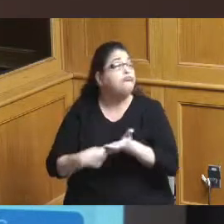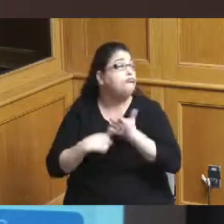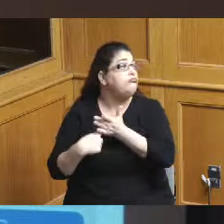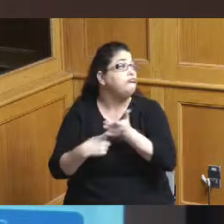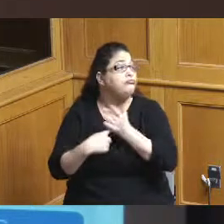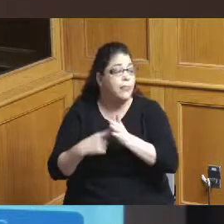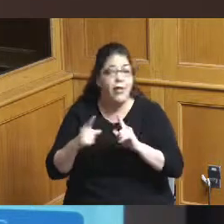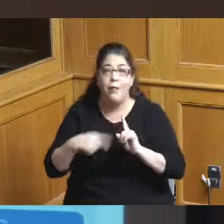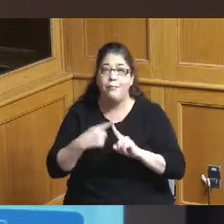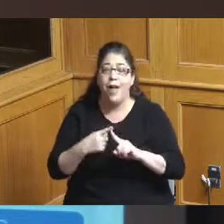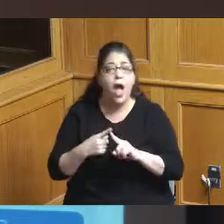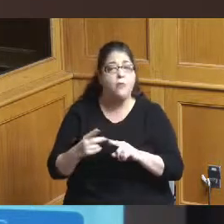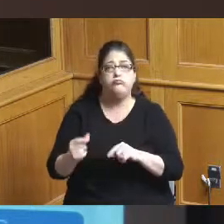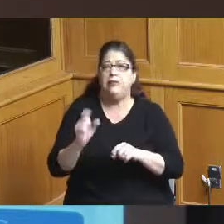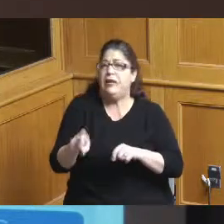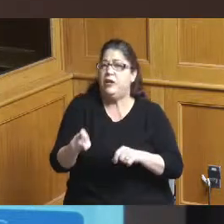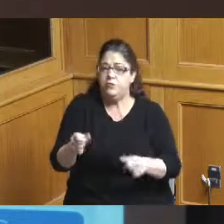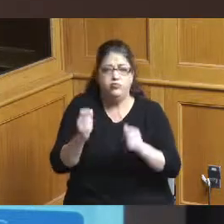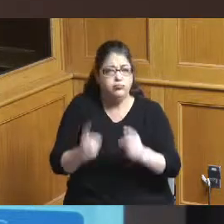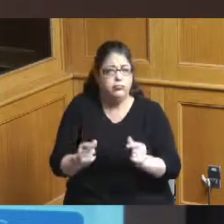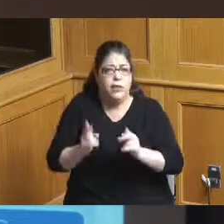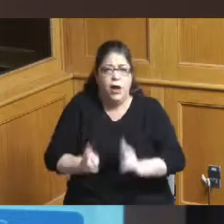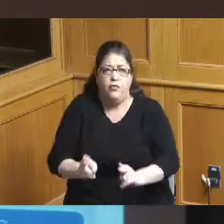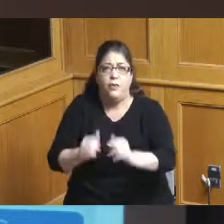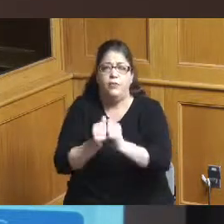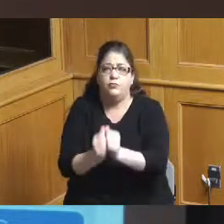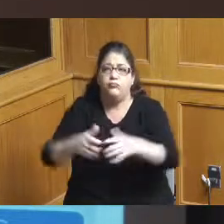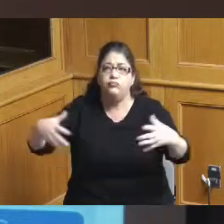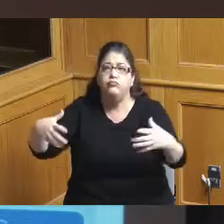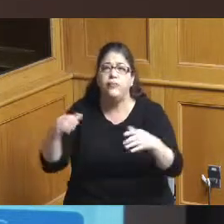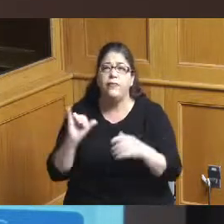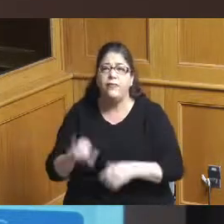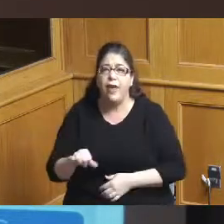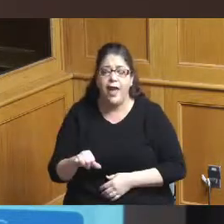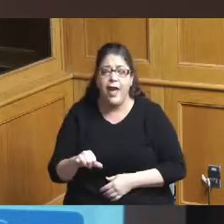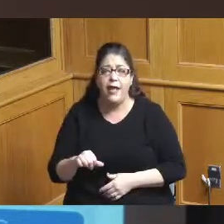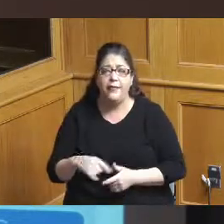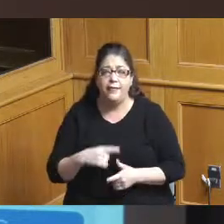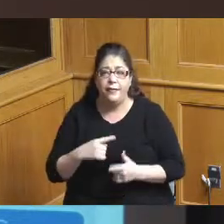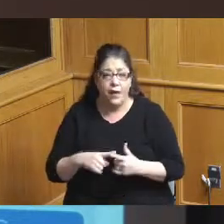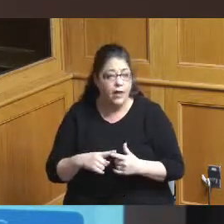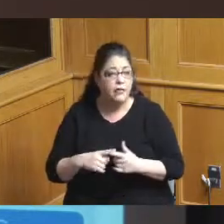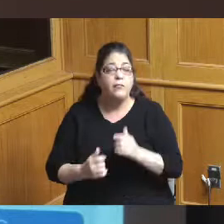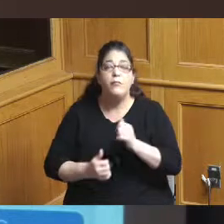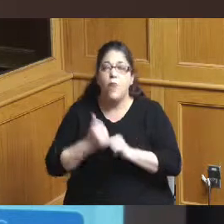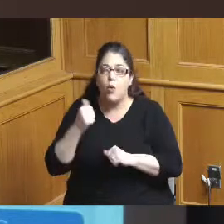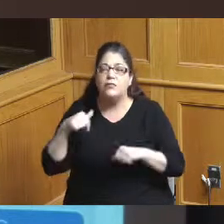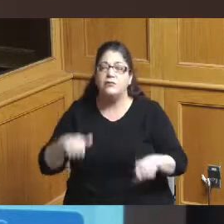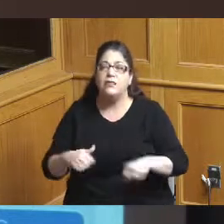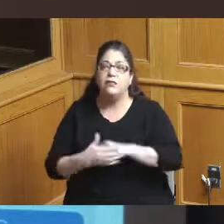imminent expansion of the convention center mostly financed through the county's occupancy tax model